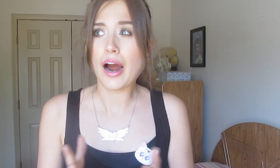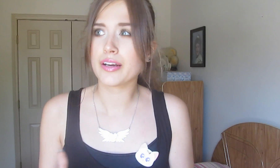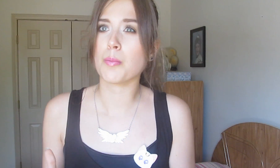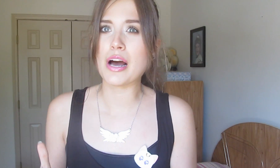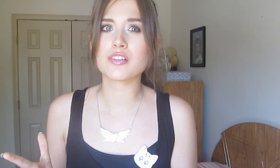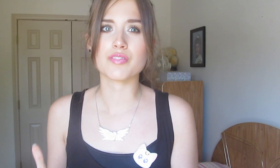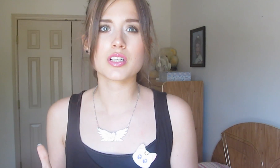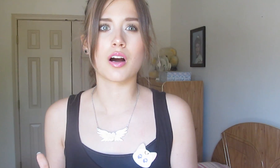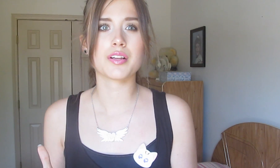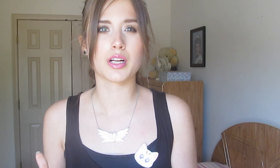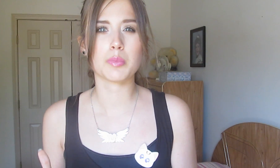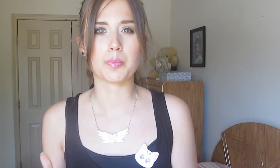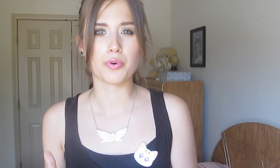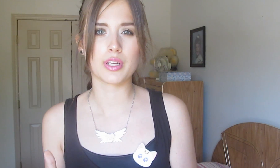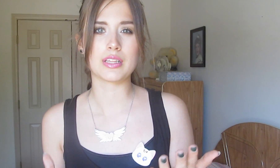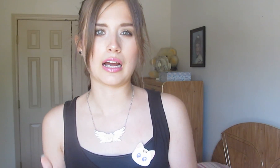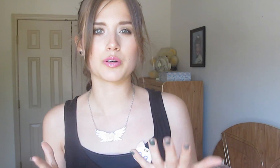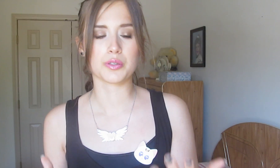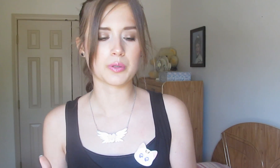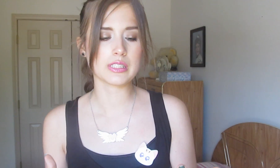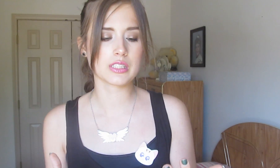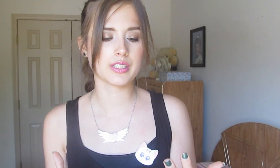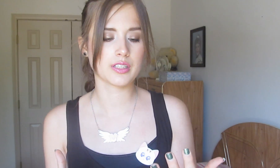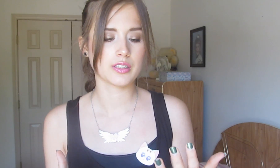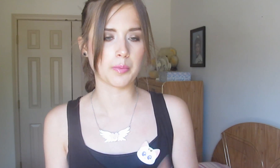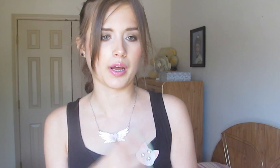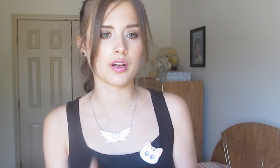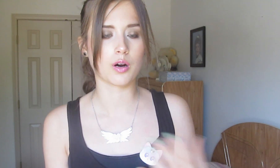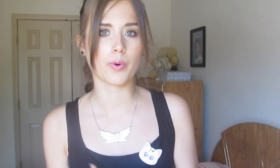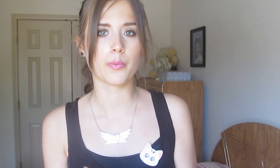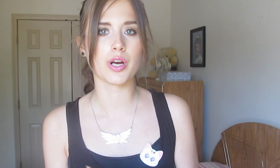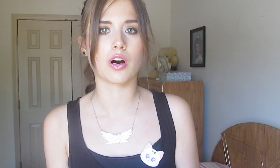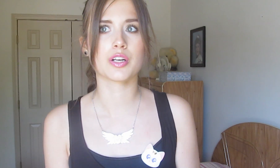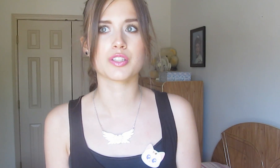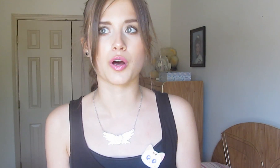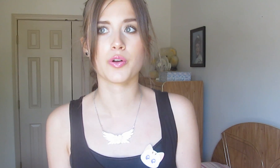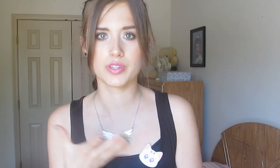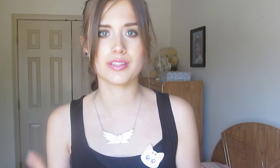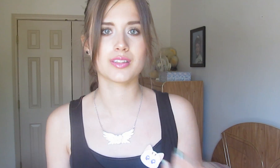I can imagine VidCon getting pretty loud and noisy depending on where we are so that’s,